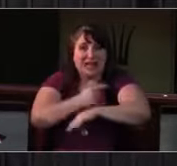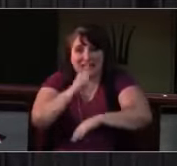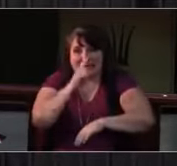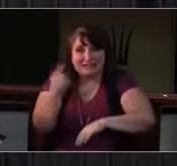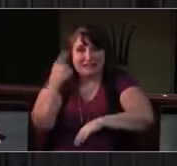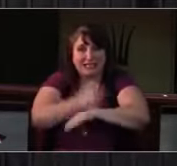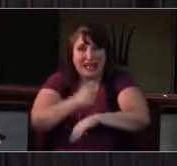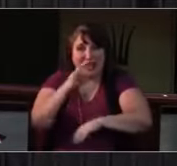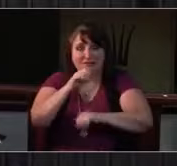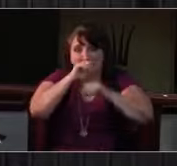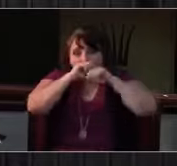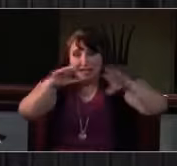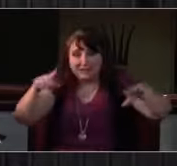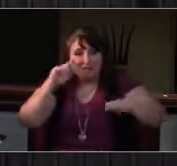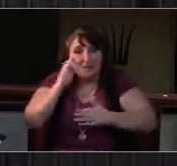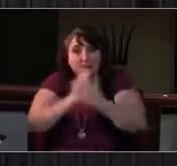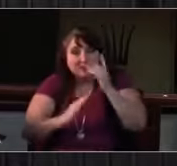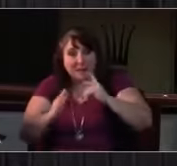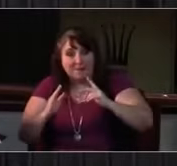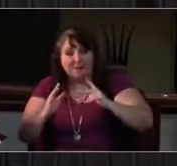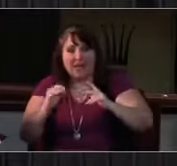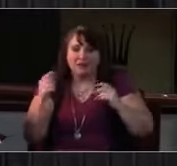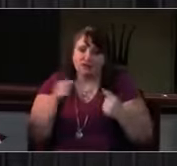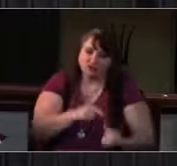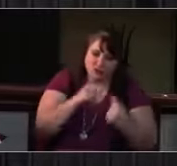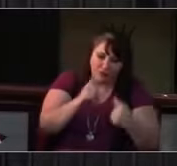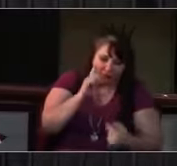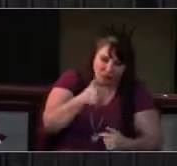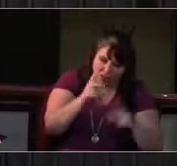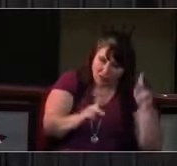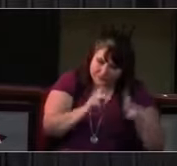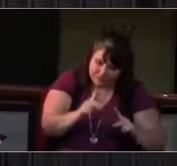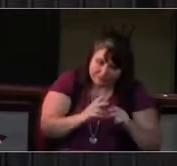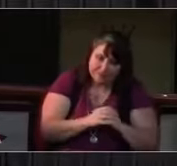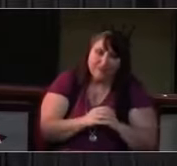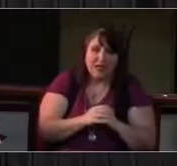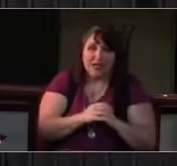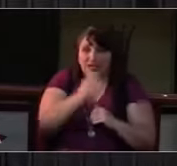We begin our prayers today for Patti Rabbitoy,